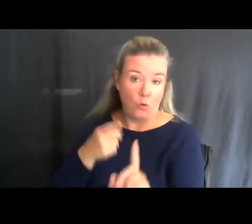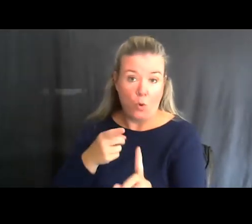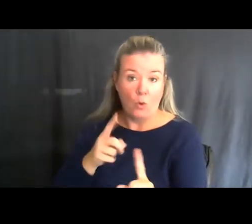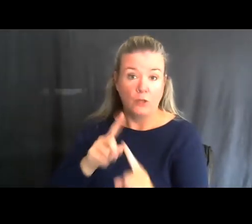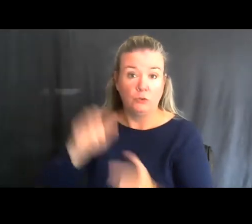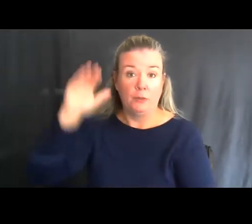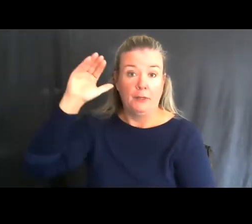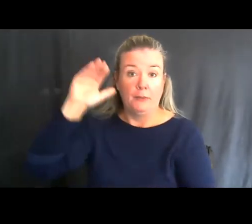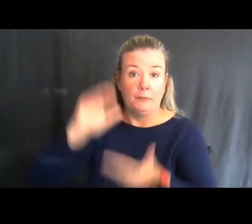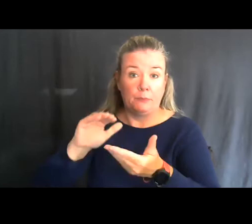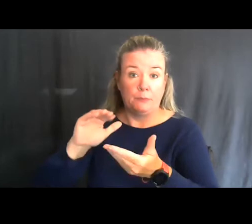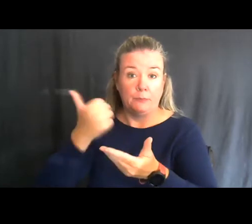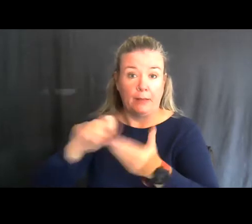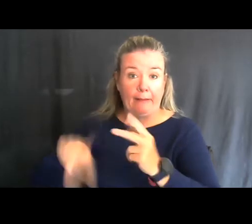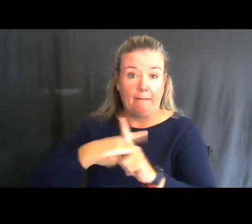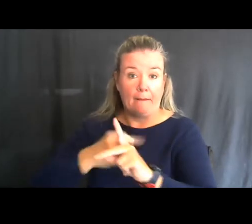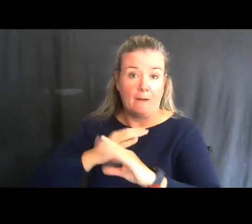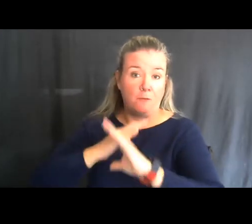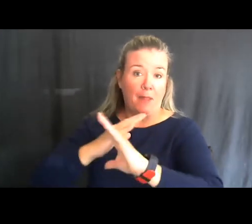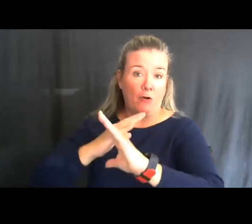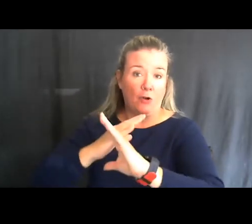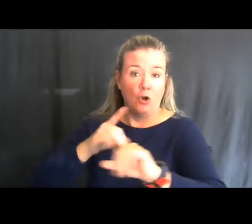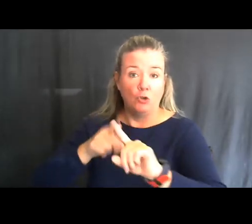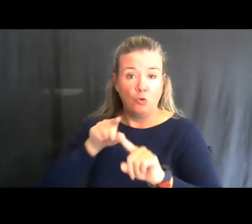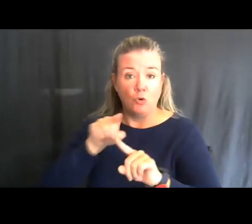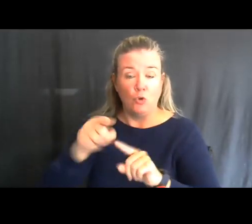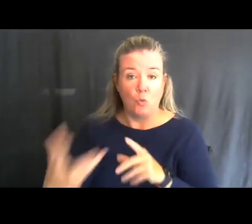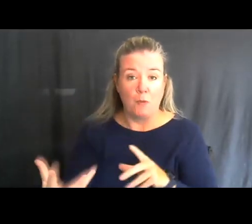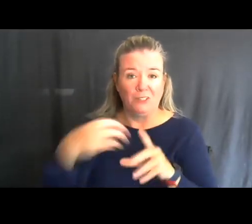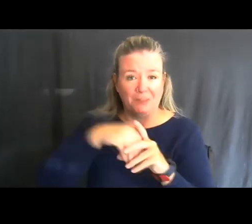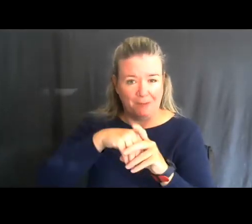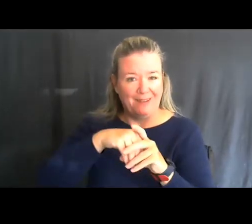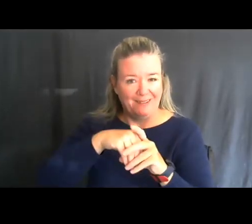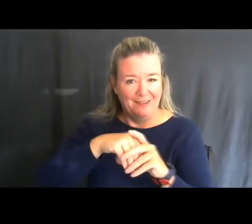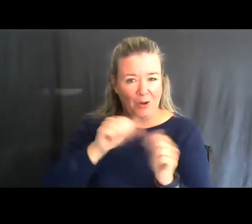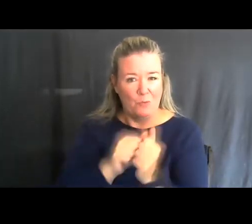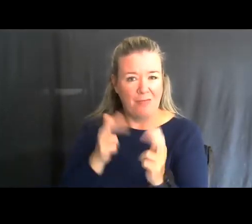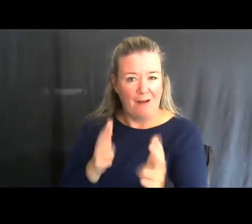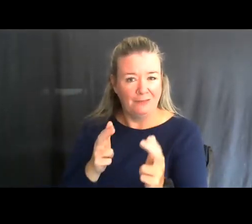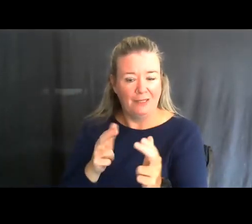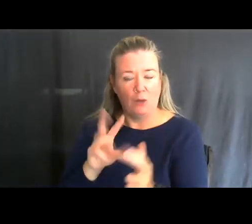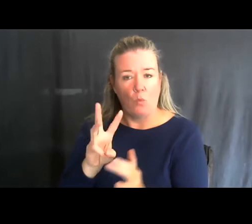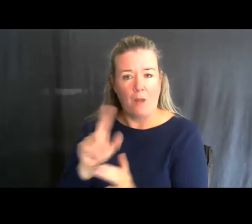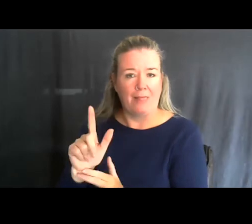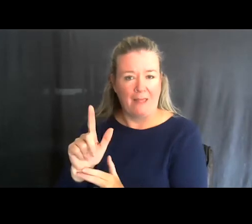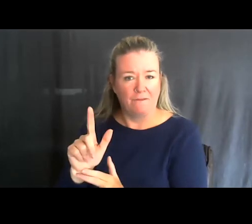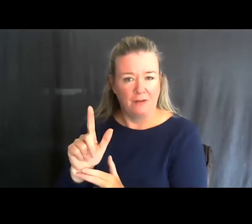any kind of barriers to your participation in hunting and wildlife-related recreation.